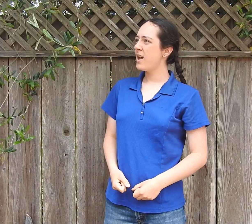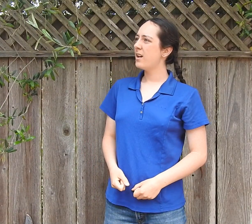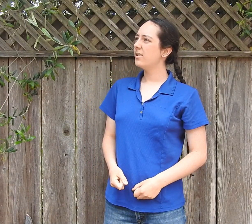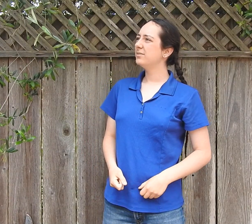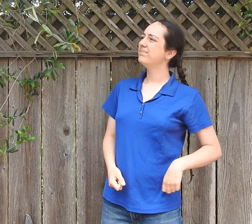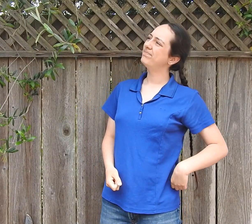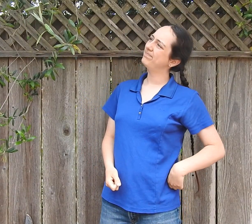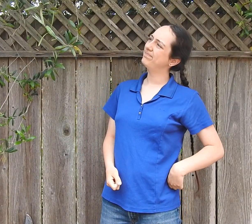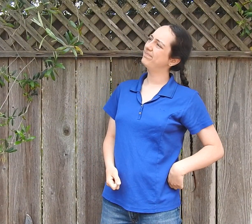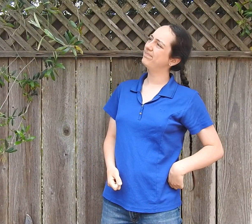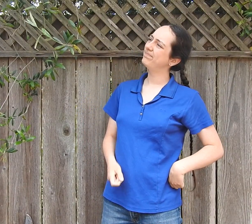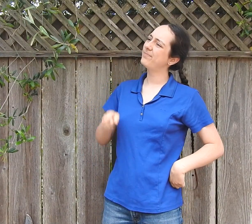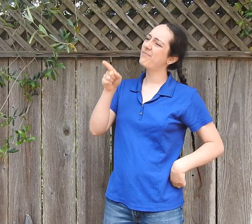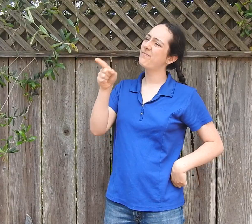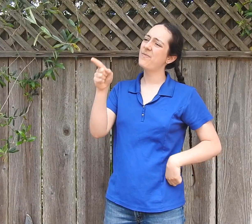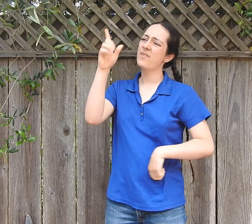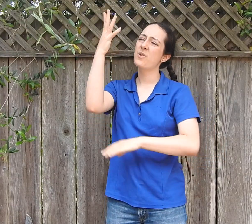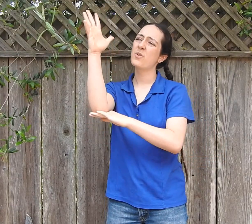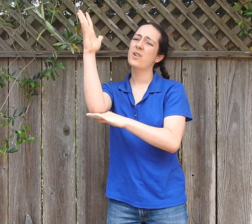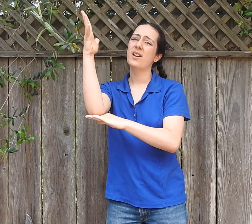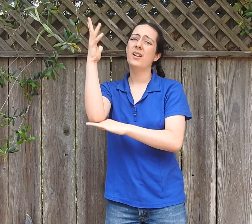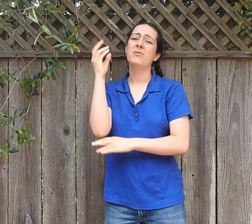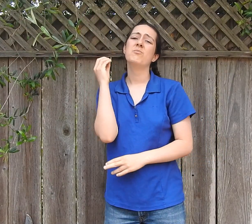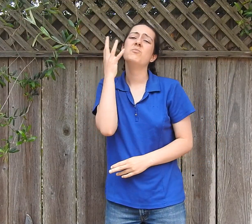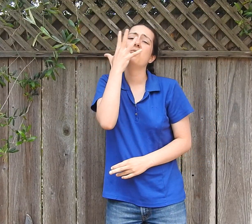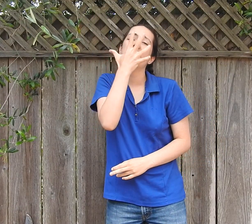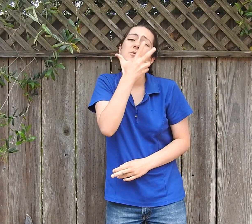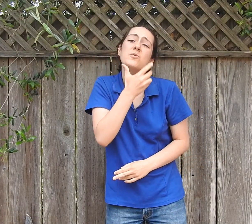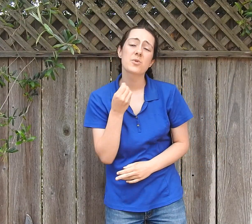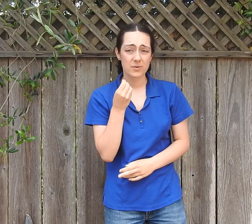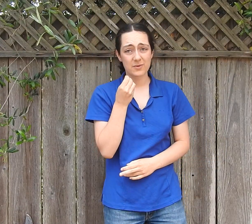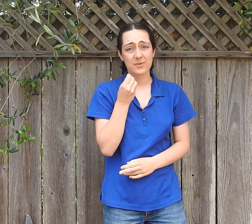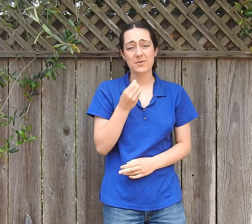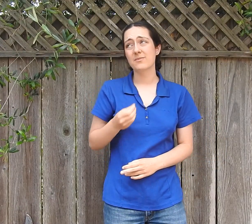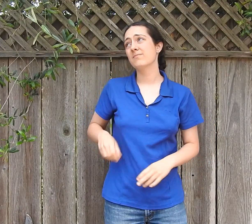He turns to the third tree and looks at it. This tree is beautiful.